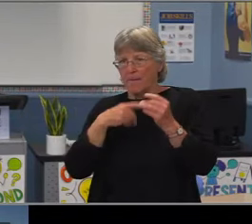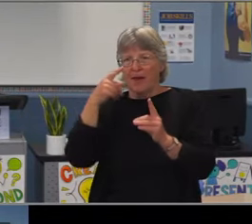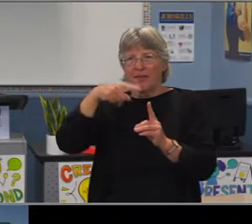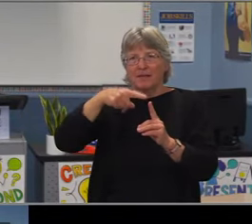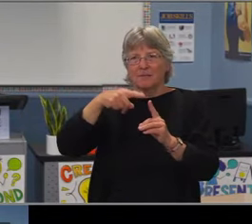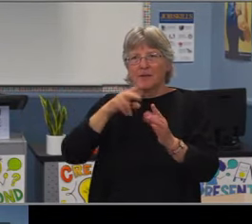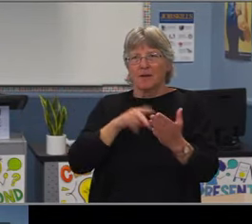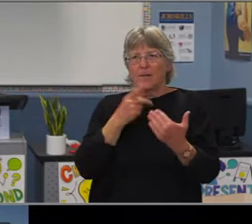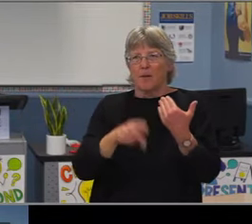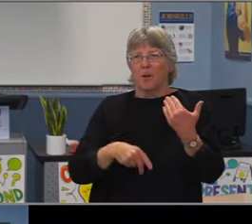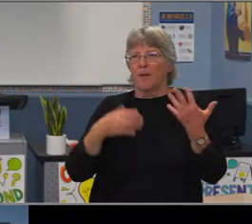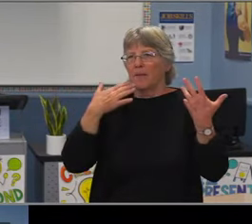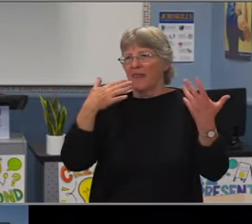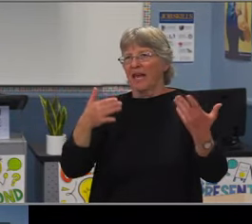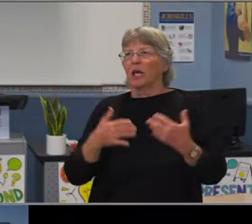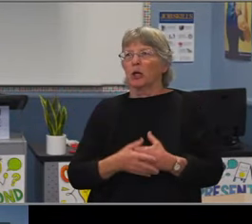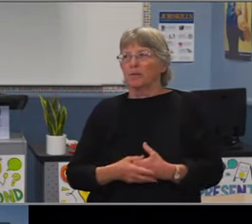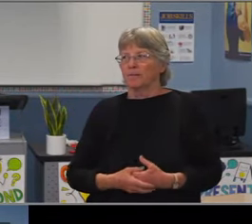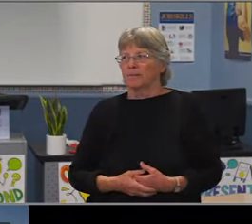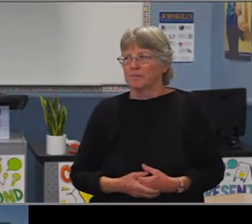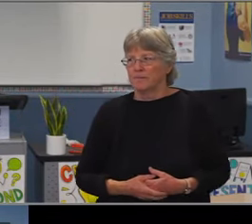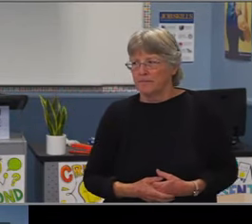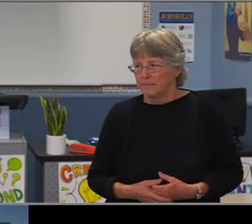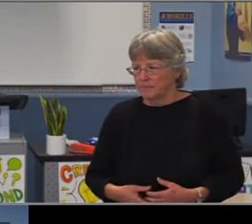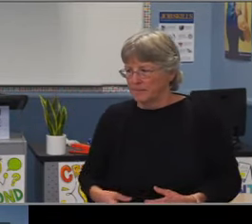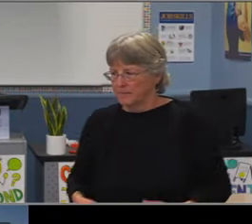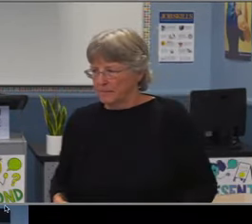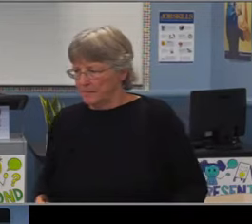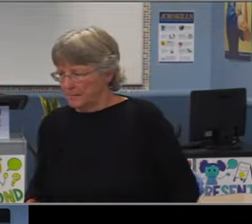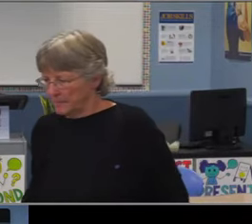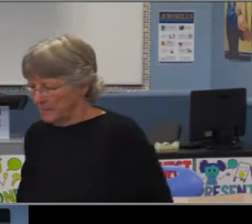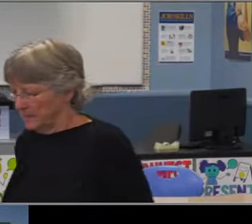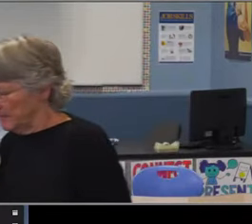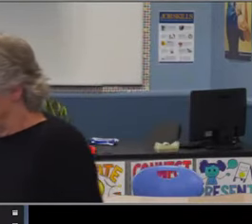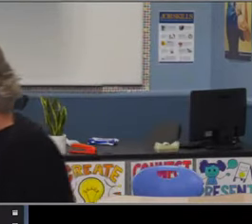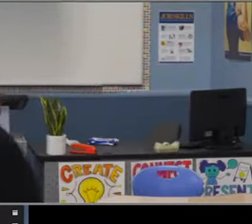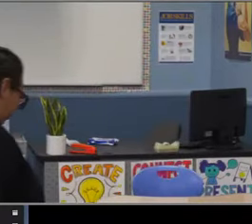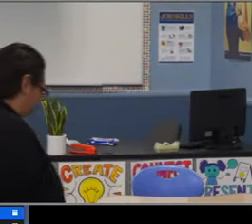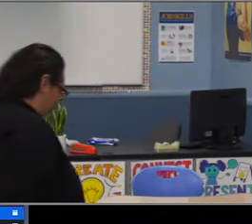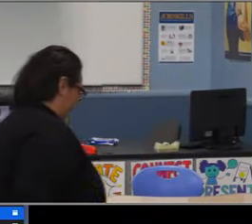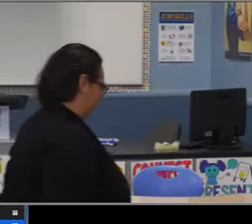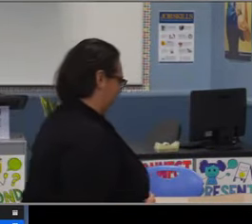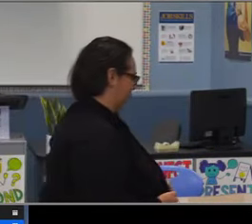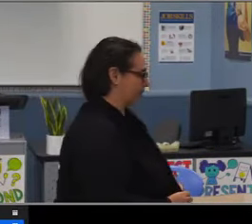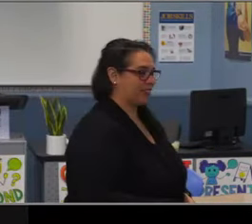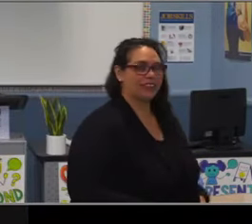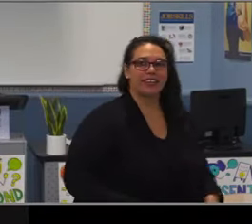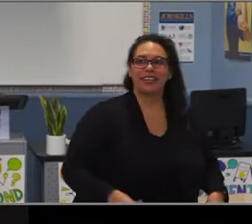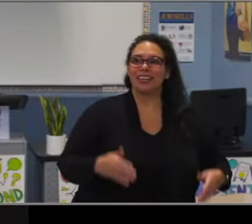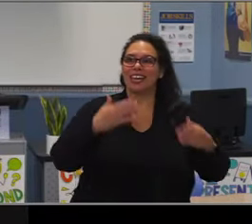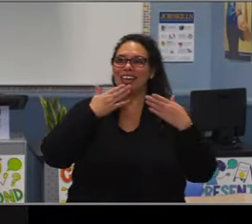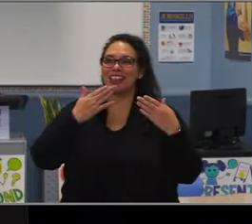on finding developing and nurturing programs that uplift our most at promise students,